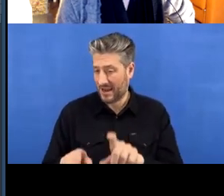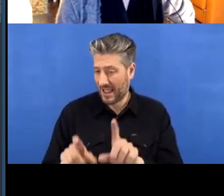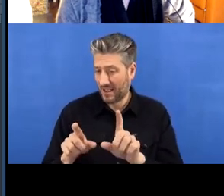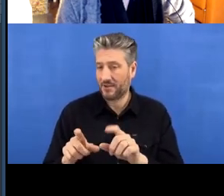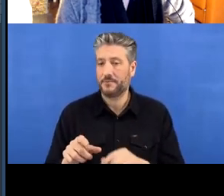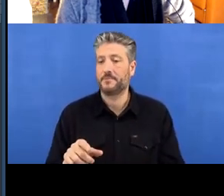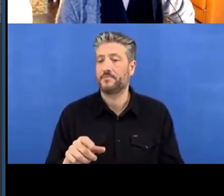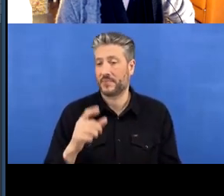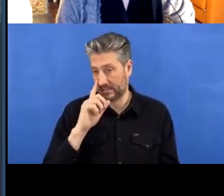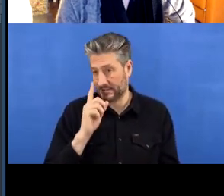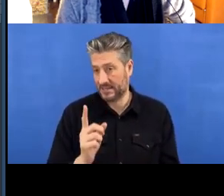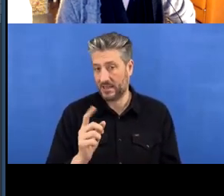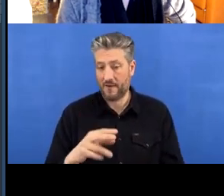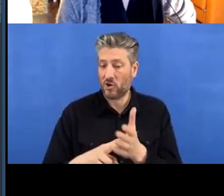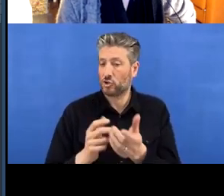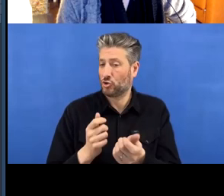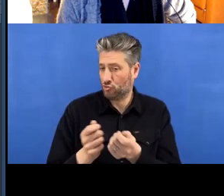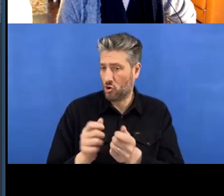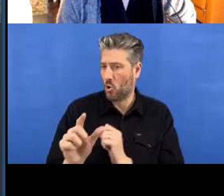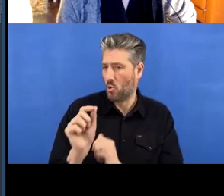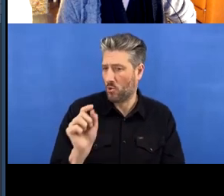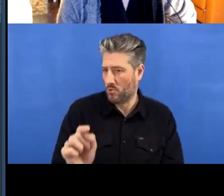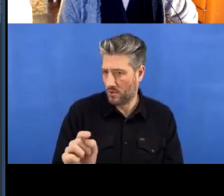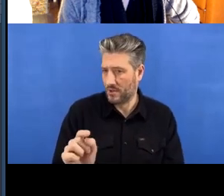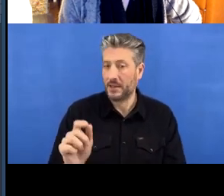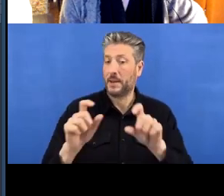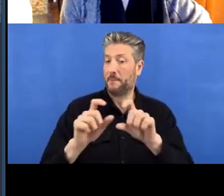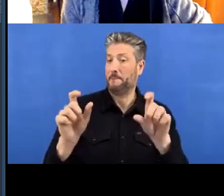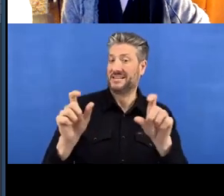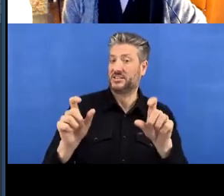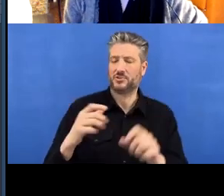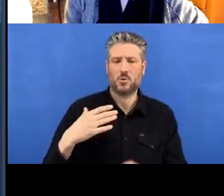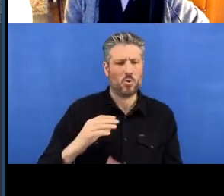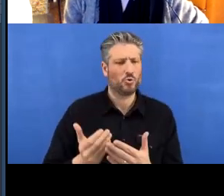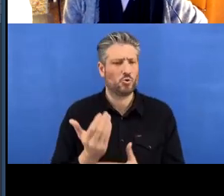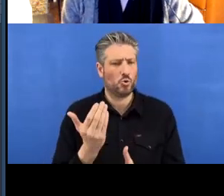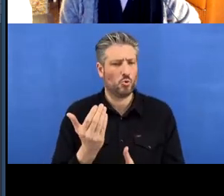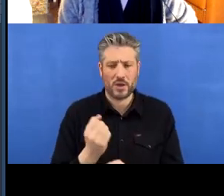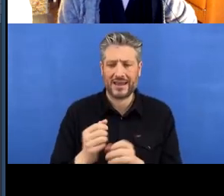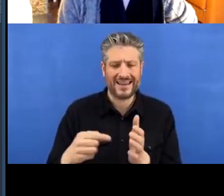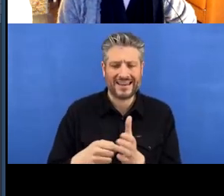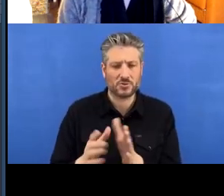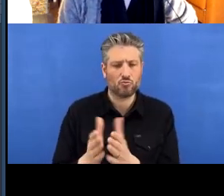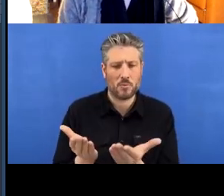then when this message comes out “Do you want a new git repository for this project?”, you click 'Yes'